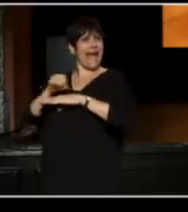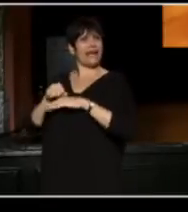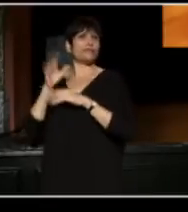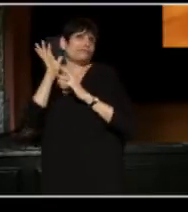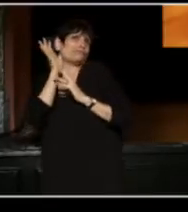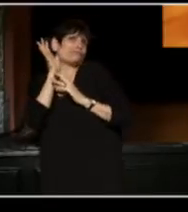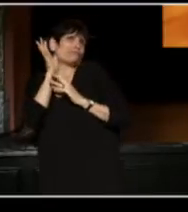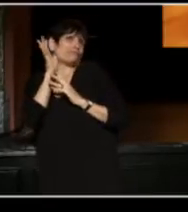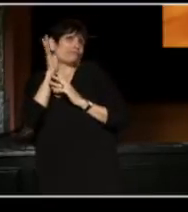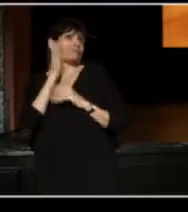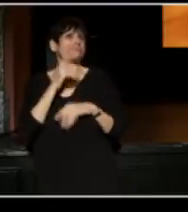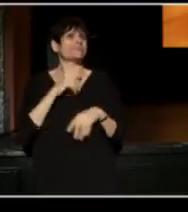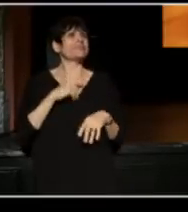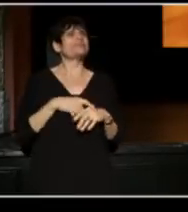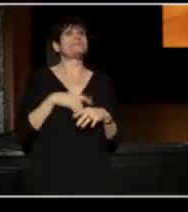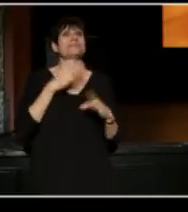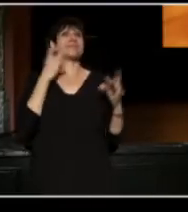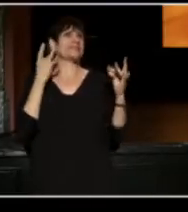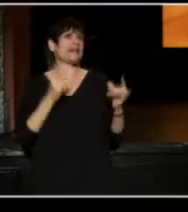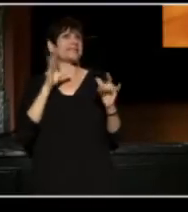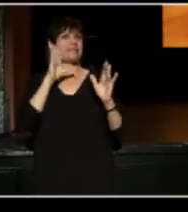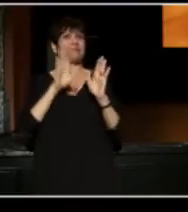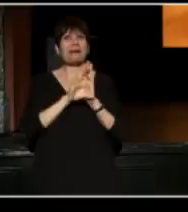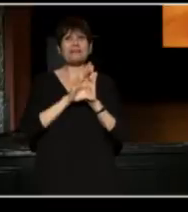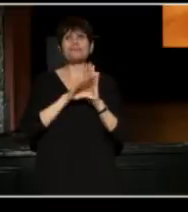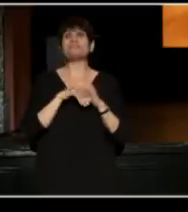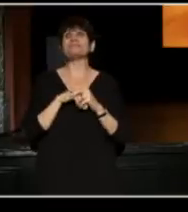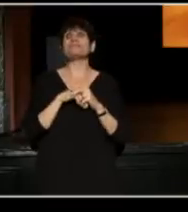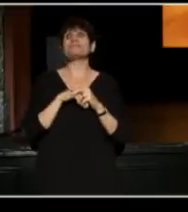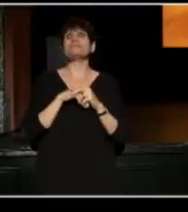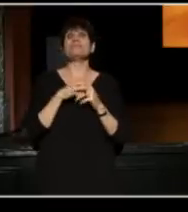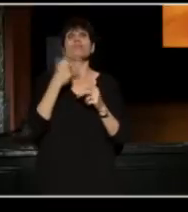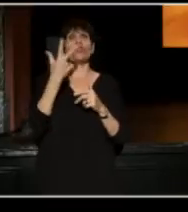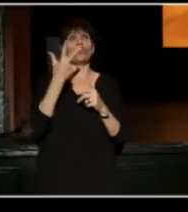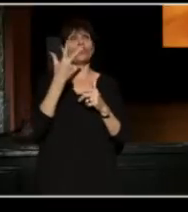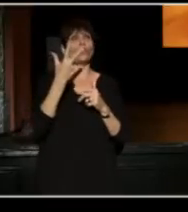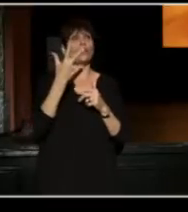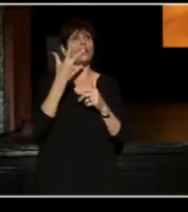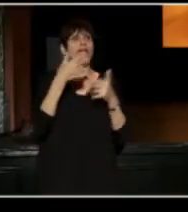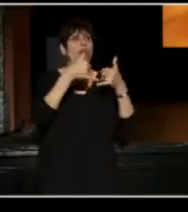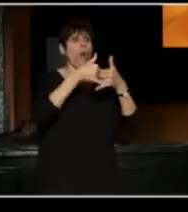And now, to present the first of three awards that we are giving over the course of the Conference,